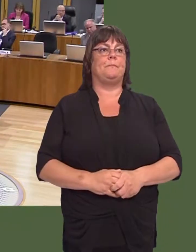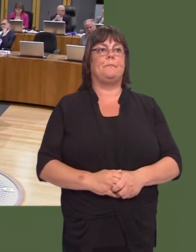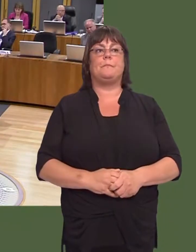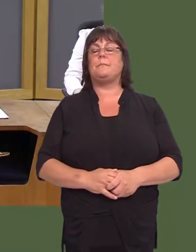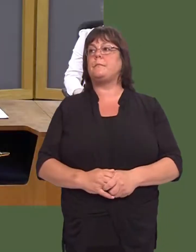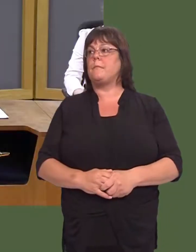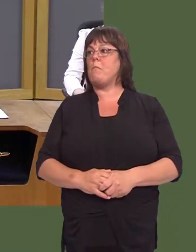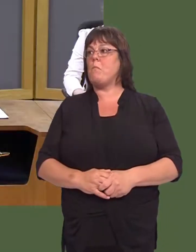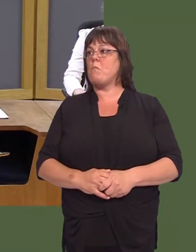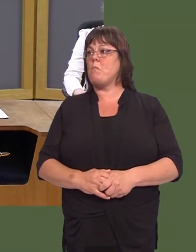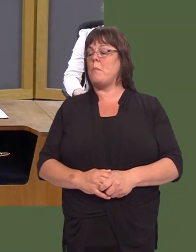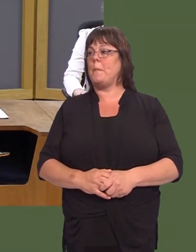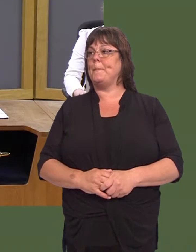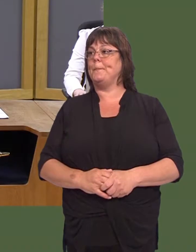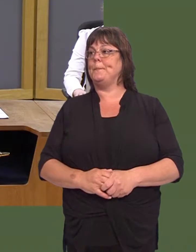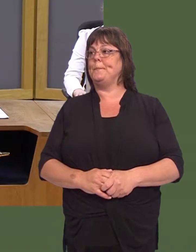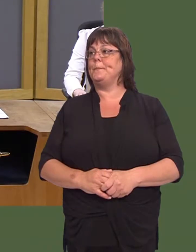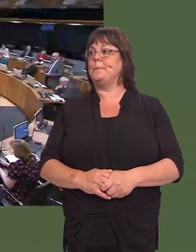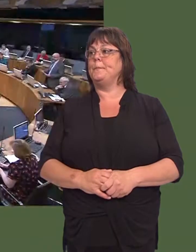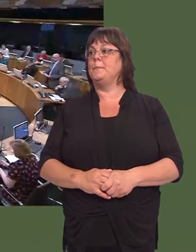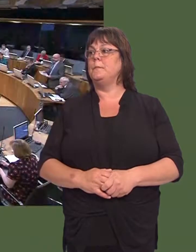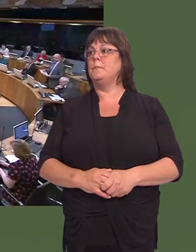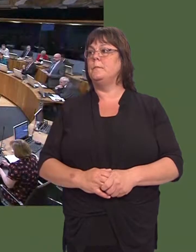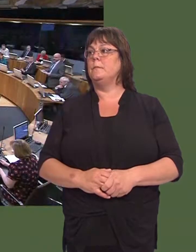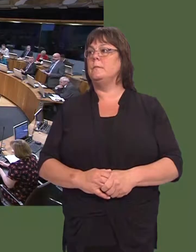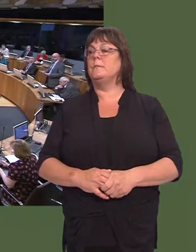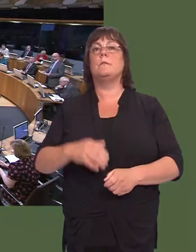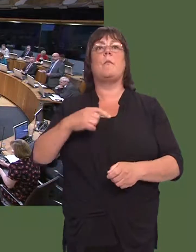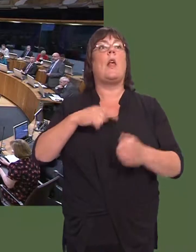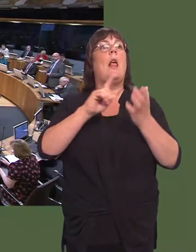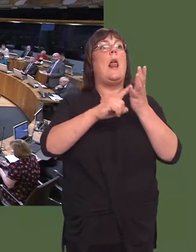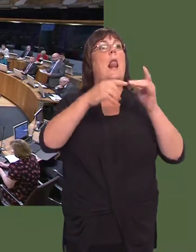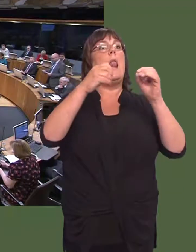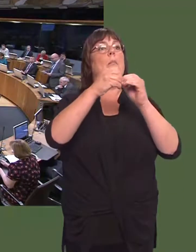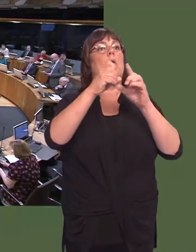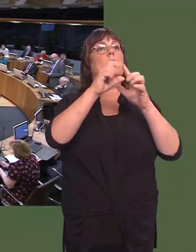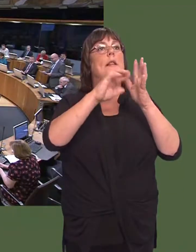Simon Thomas: Wel, yn Ùl y daflen a dderbyniais i gan y Democratiaid Rhyddfrydol ddydd Llun